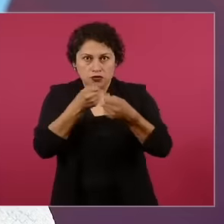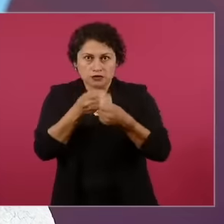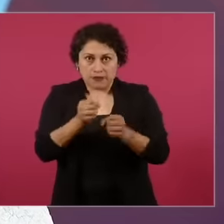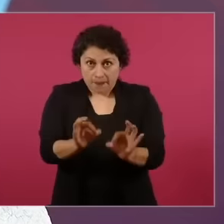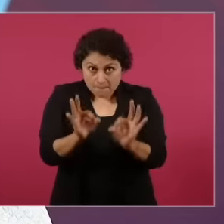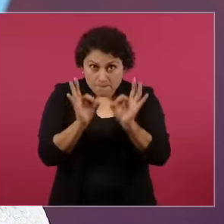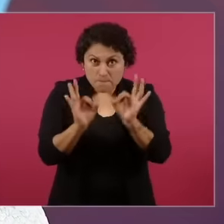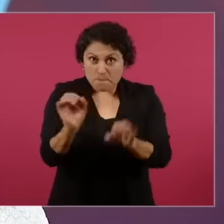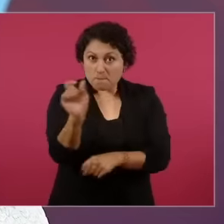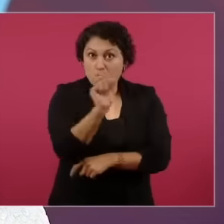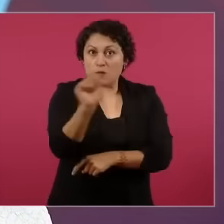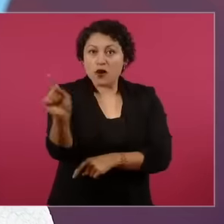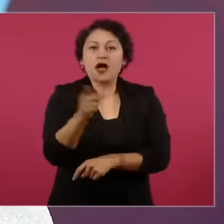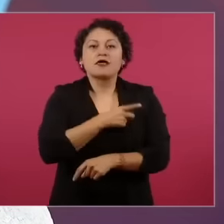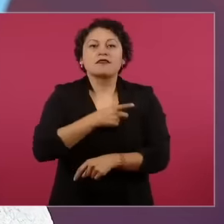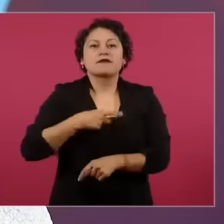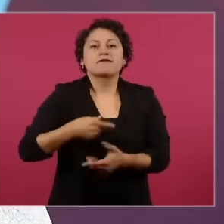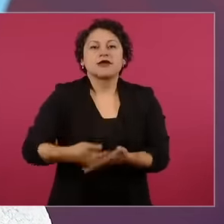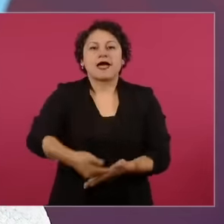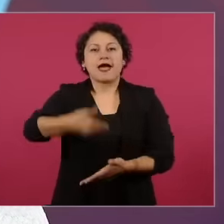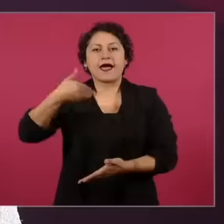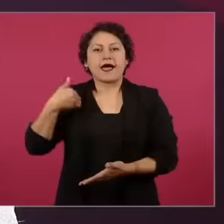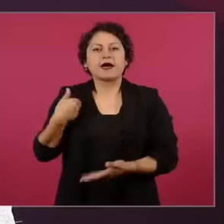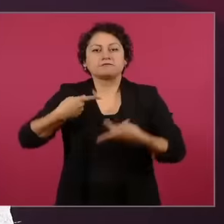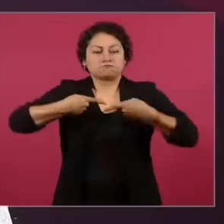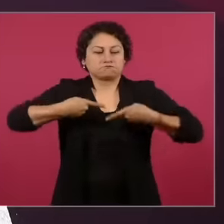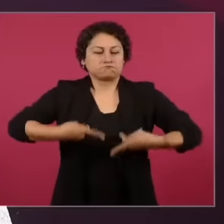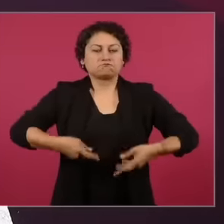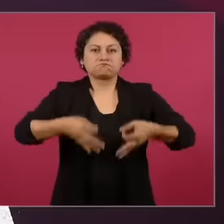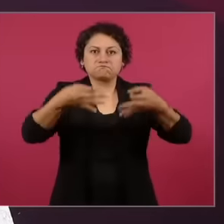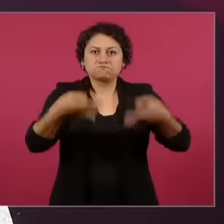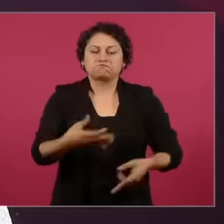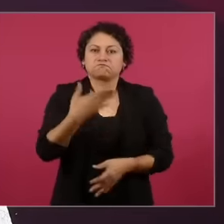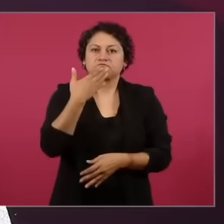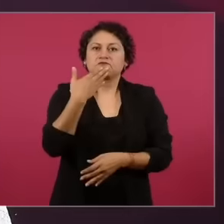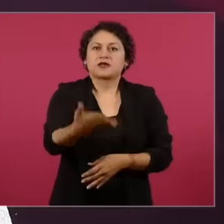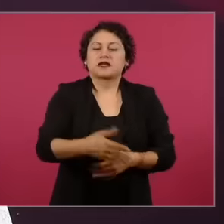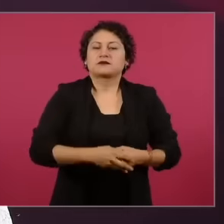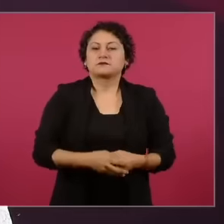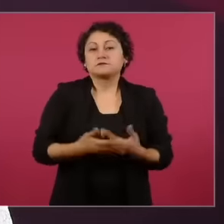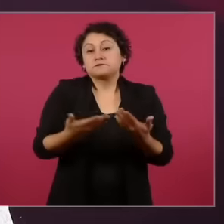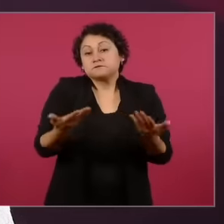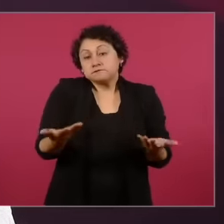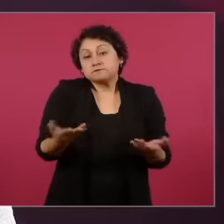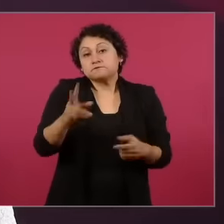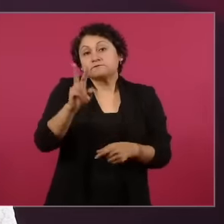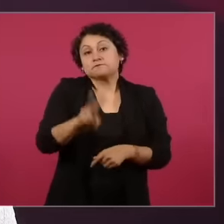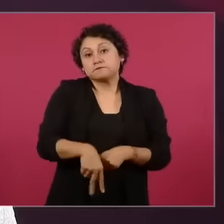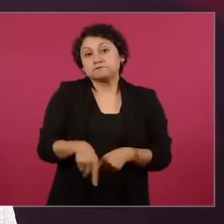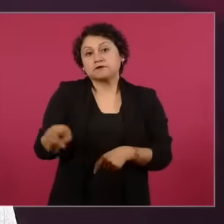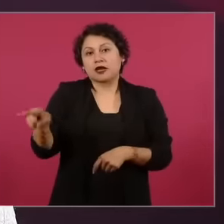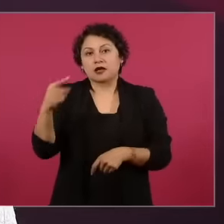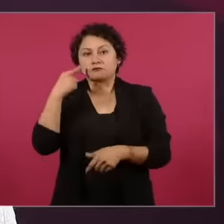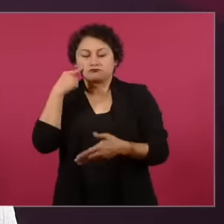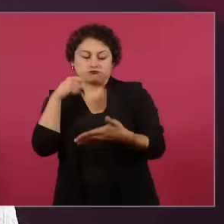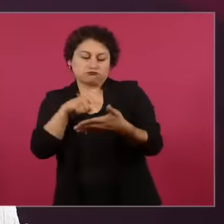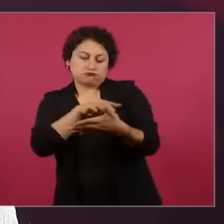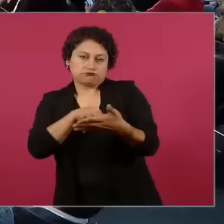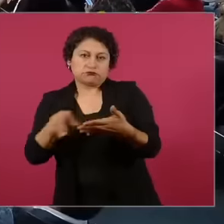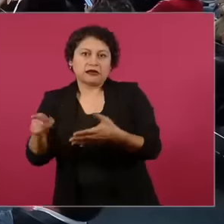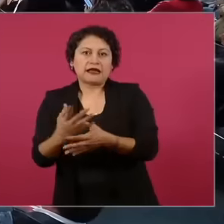and pointed out that the cynical concept that from my point of view includes the corrupt is not suitable